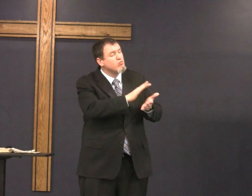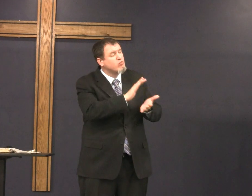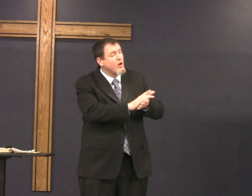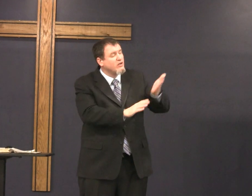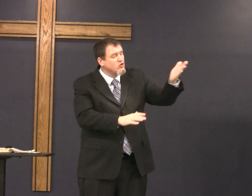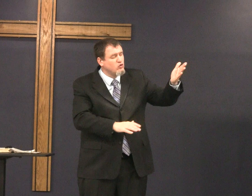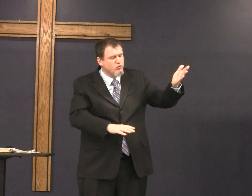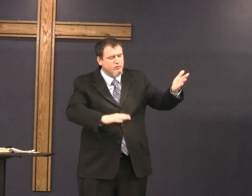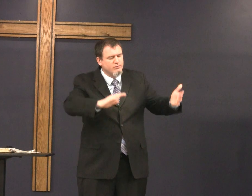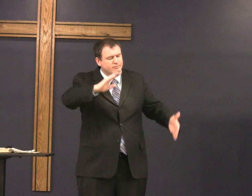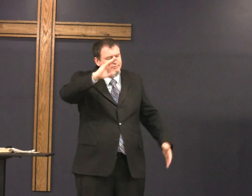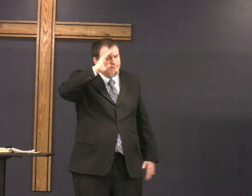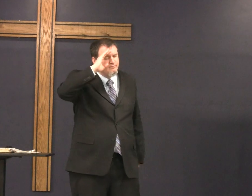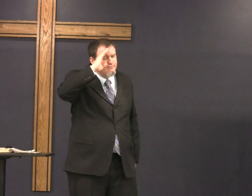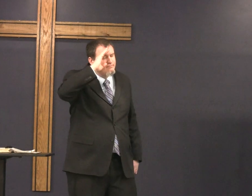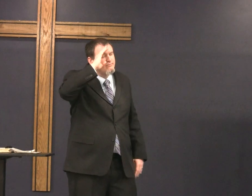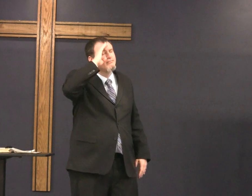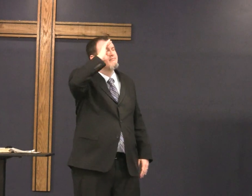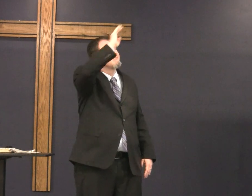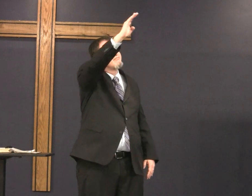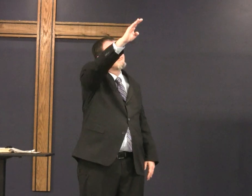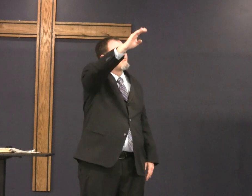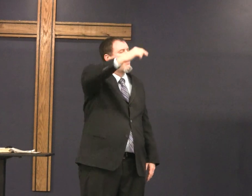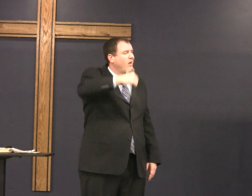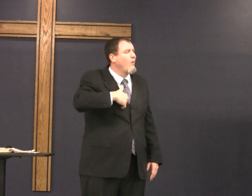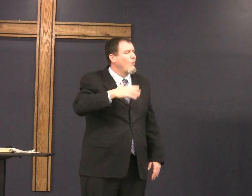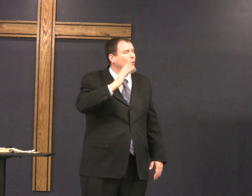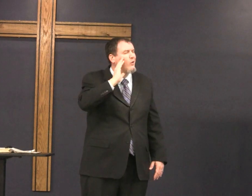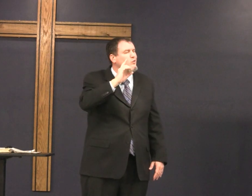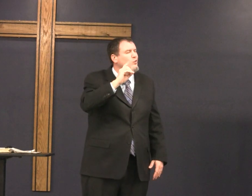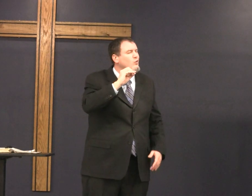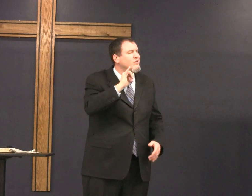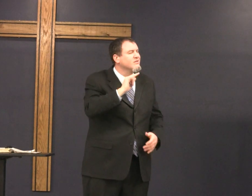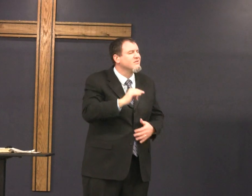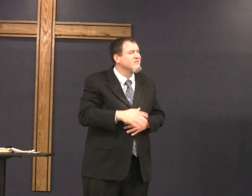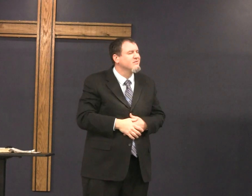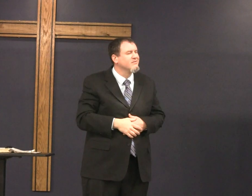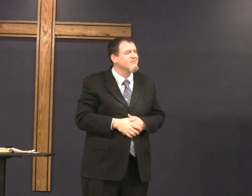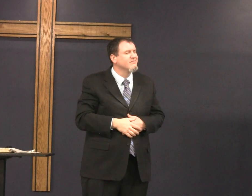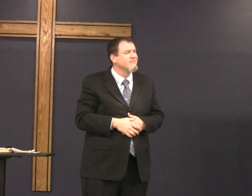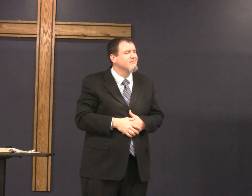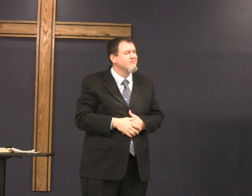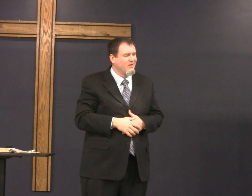you made me out of a lump of clay so I say yes I will do